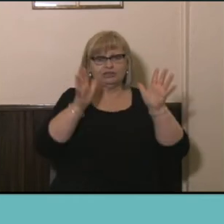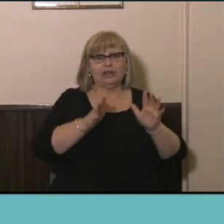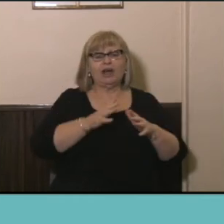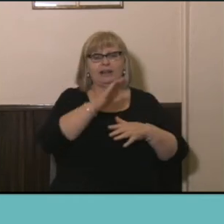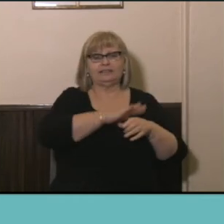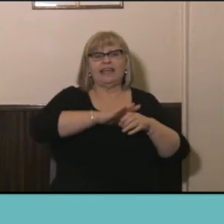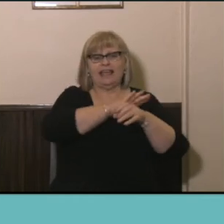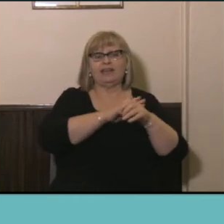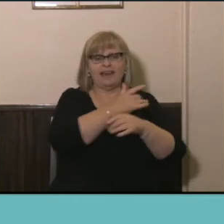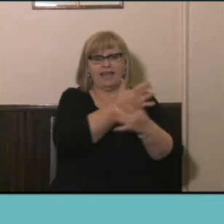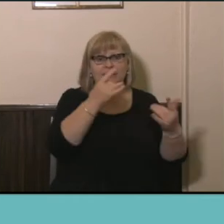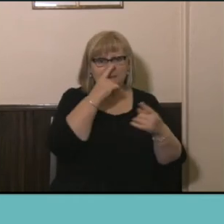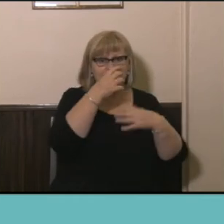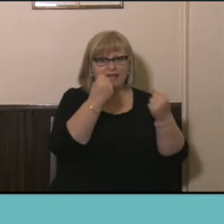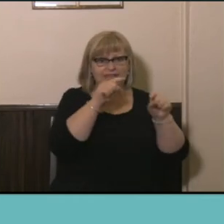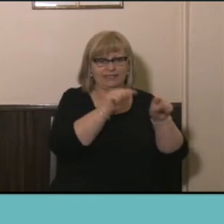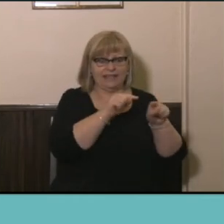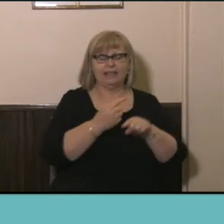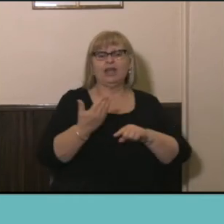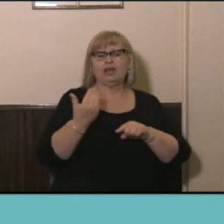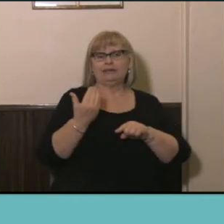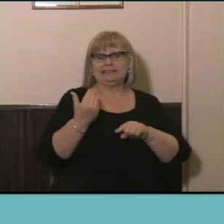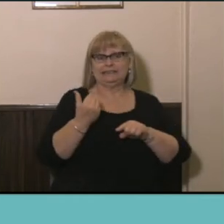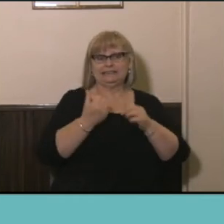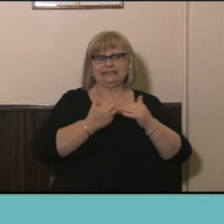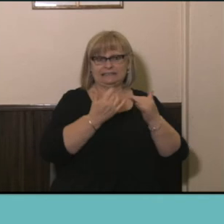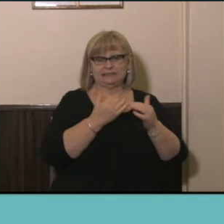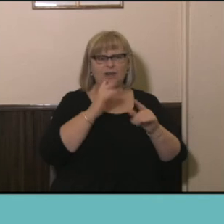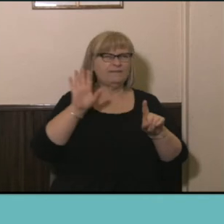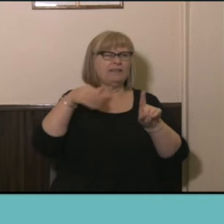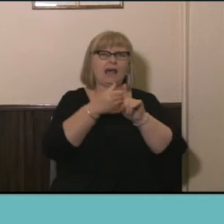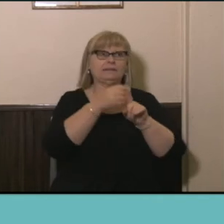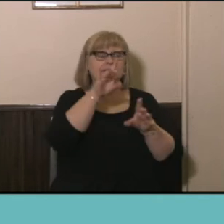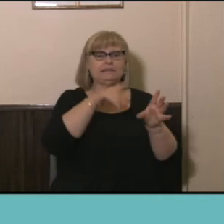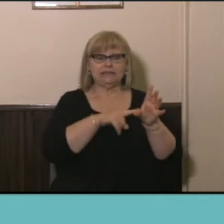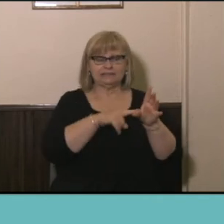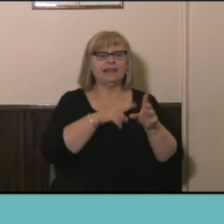what we've seen in recent Censuses is you know over the last 10 years a 210